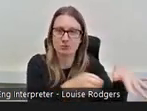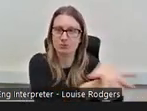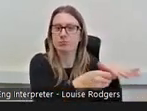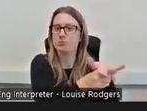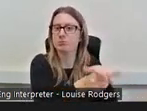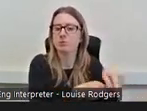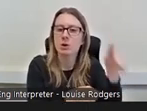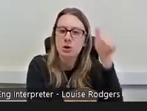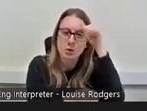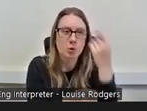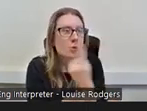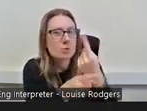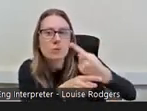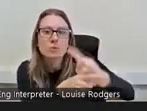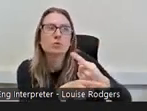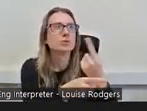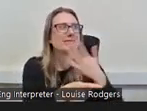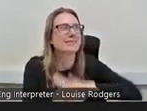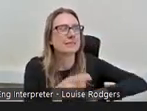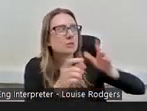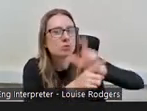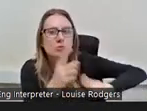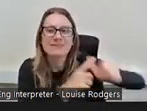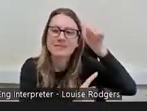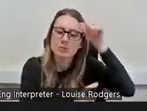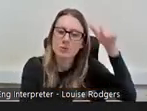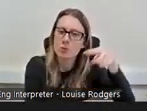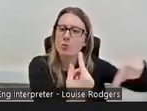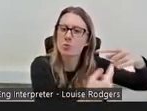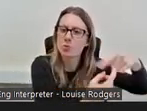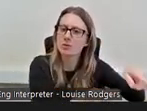they know the needs of the communities, it's the sense of place is what it comes